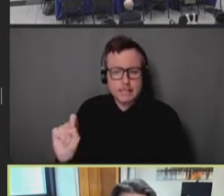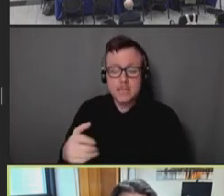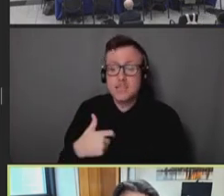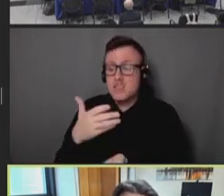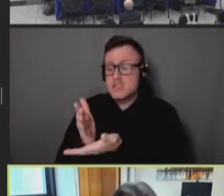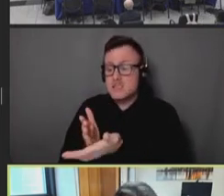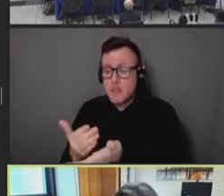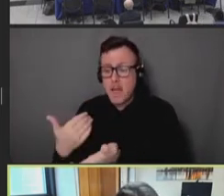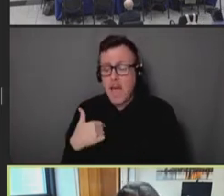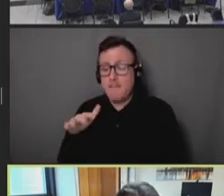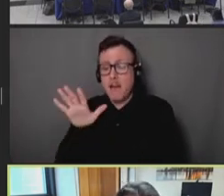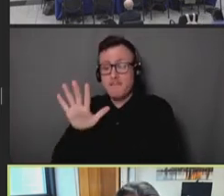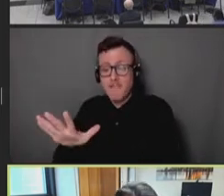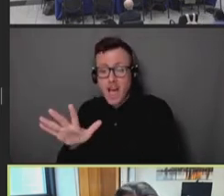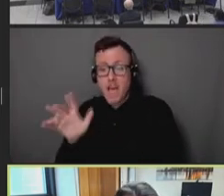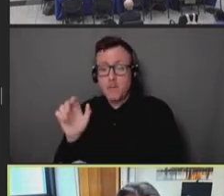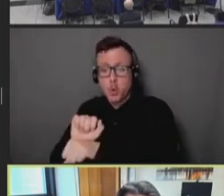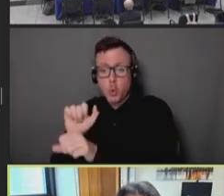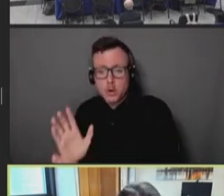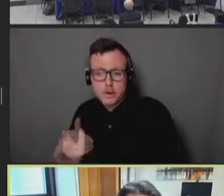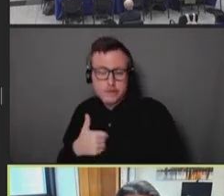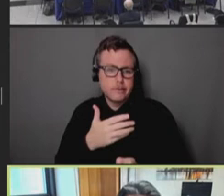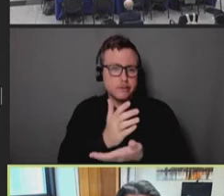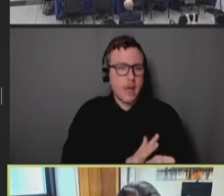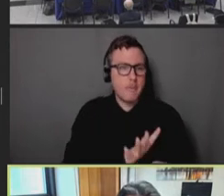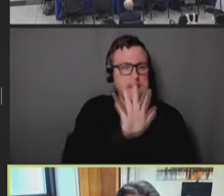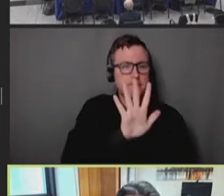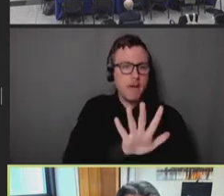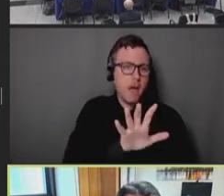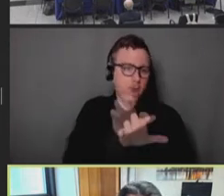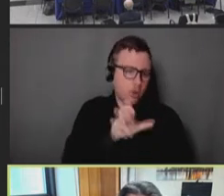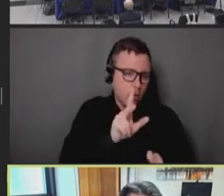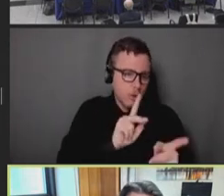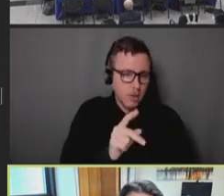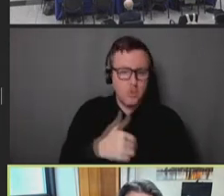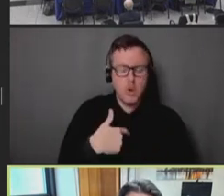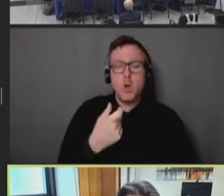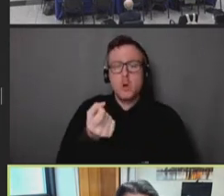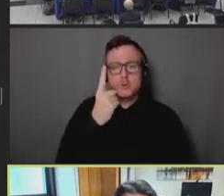500 people. And they all have very different capacities to do work. We, as a government,